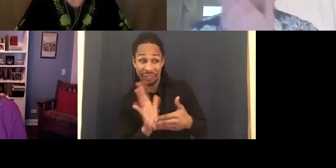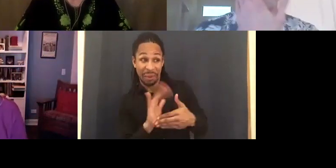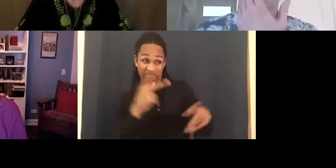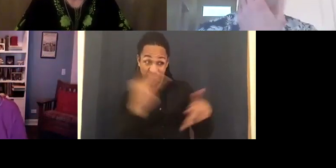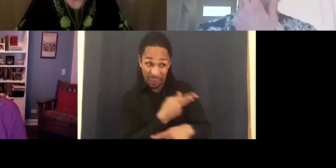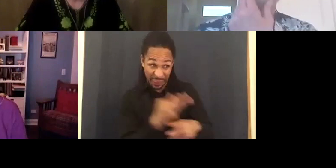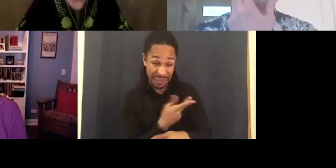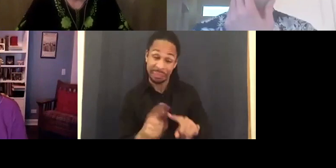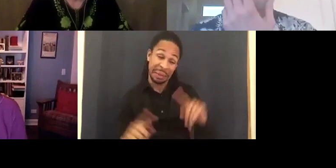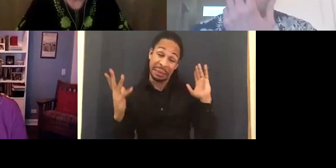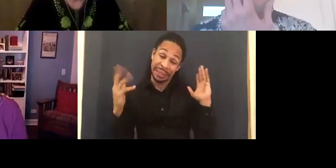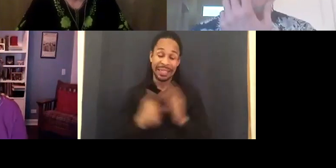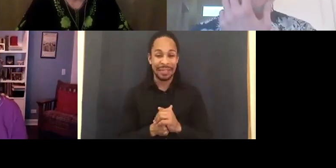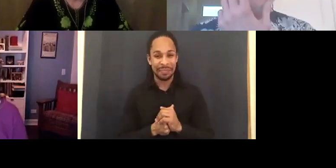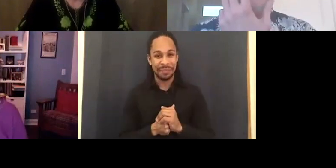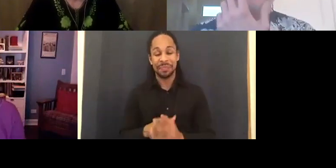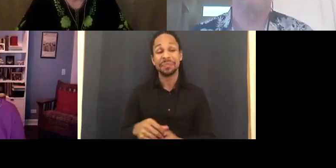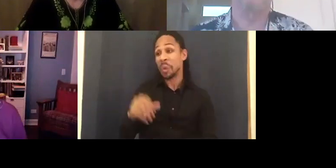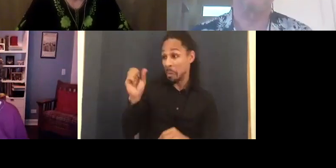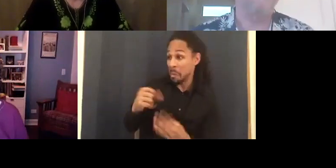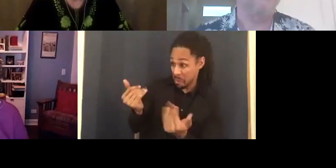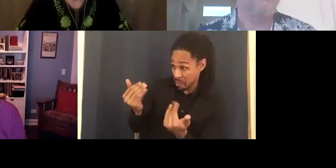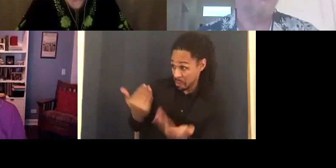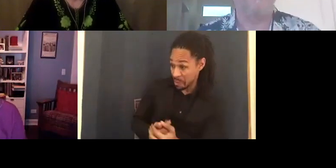VOIGS Susan Nussbaum: Okay. Although I remember very little about